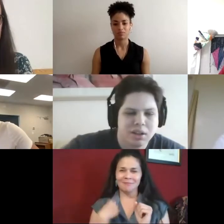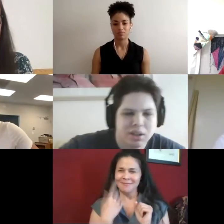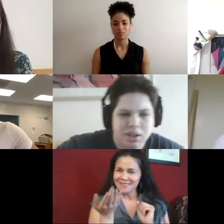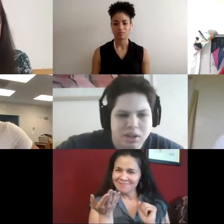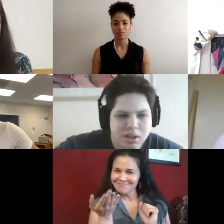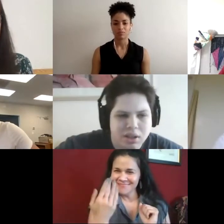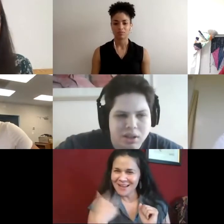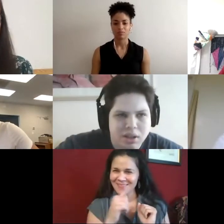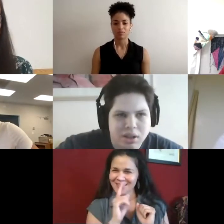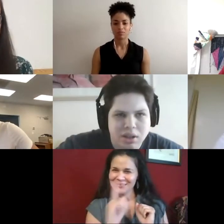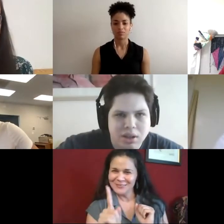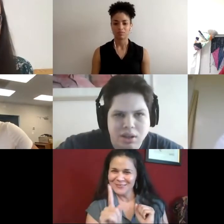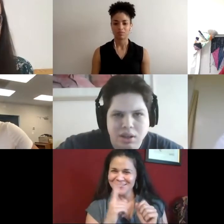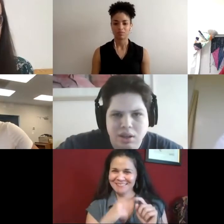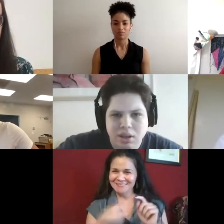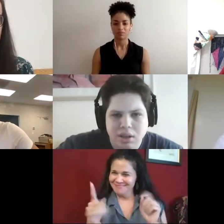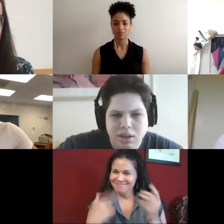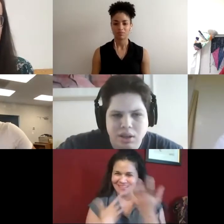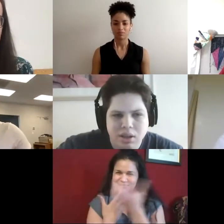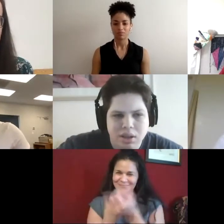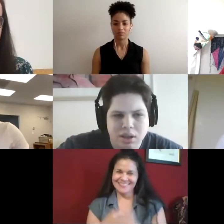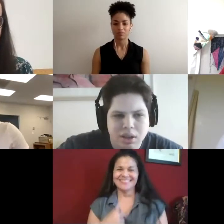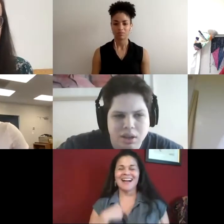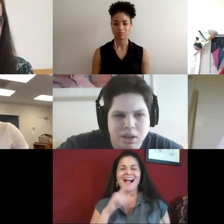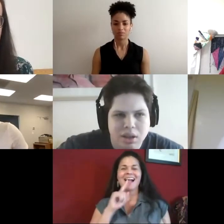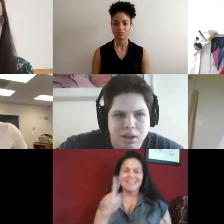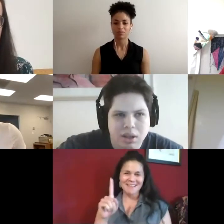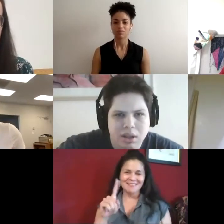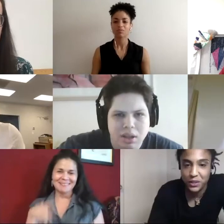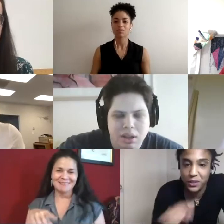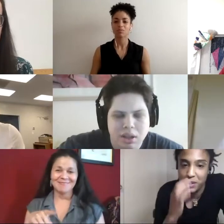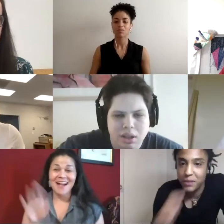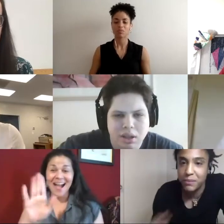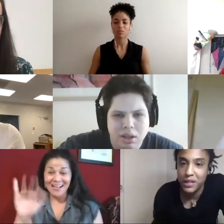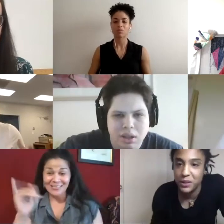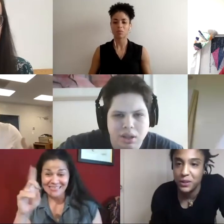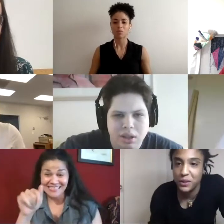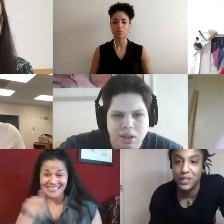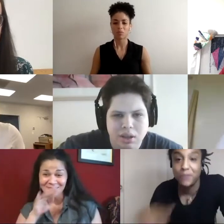I use American Sign Language, and who's voicing for me? Oh, Hi Jacinda.